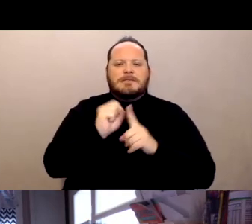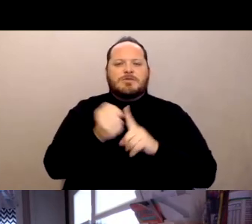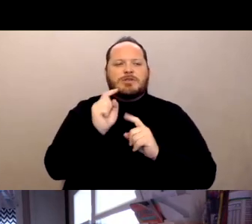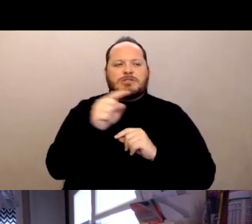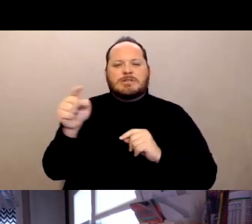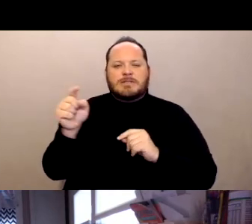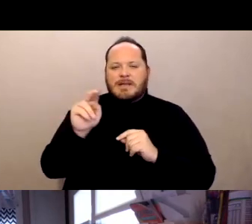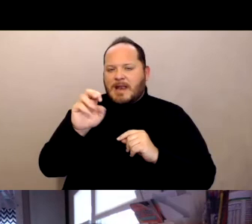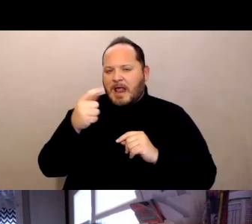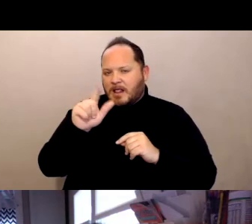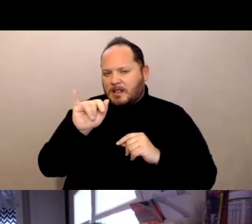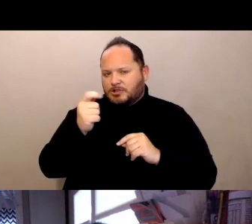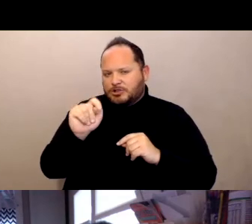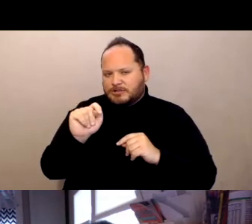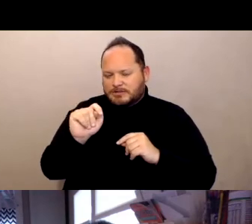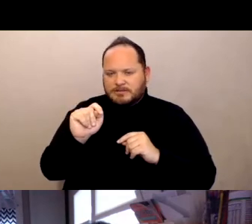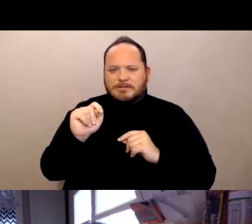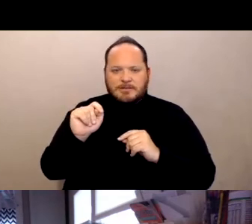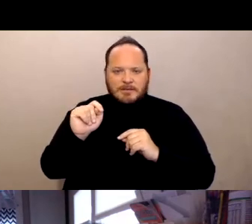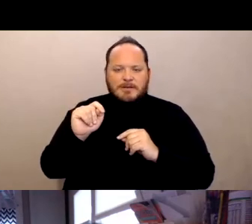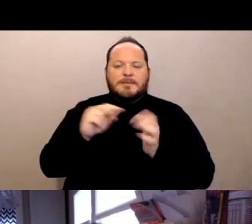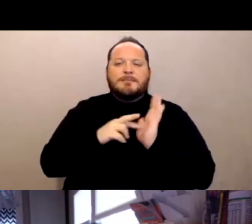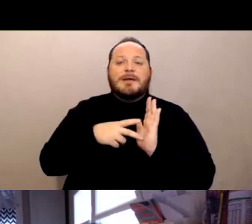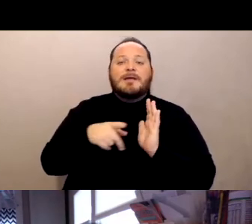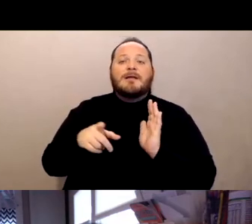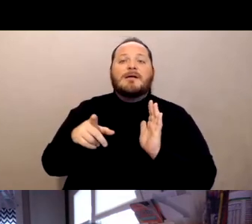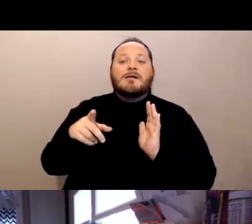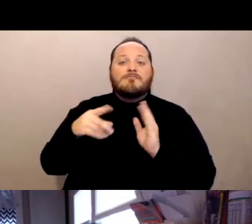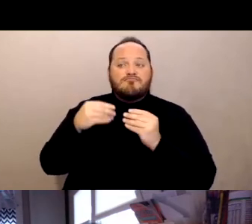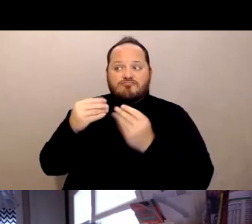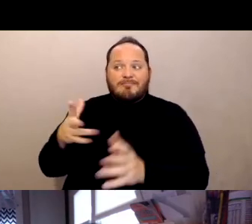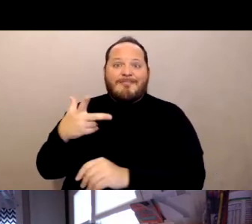without being given the information that would be useful